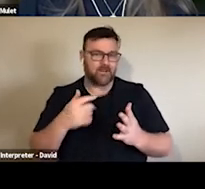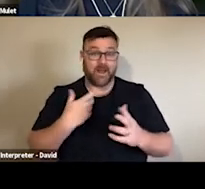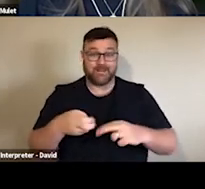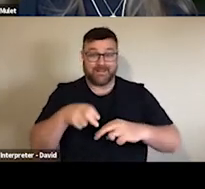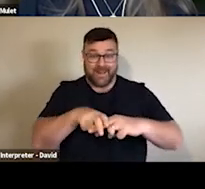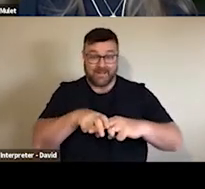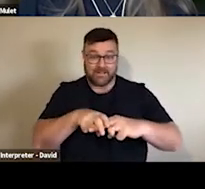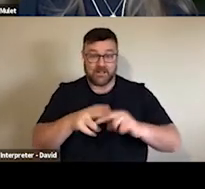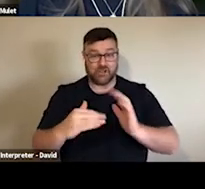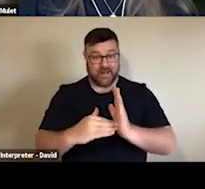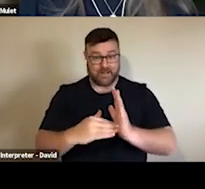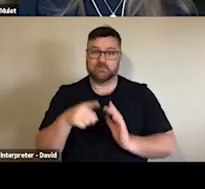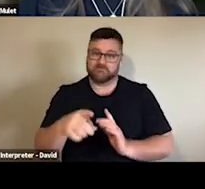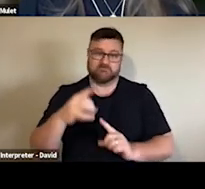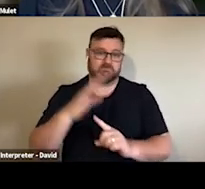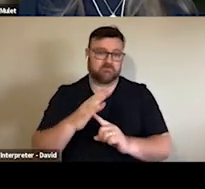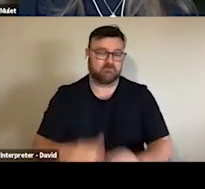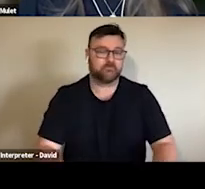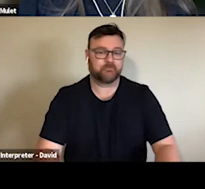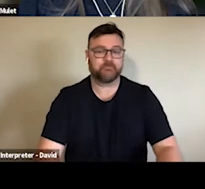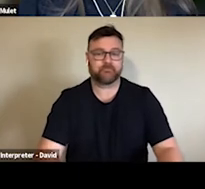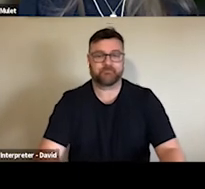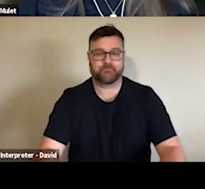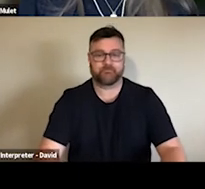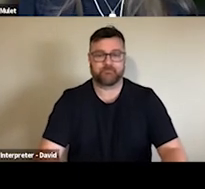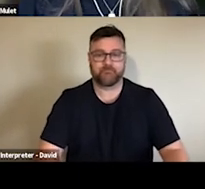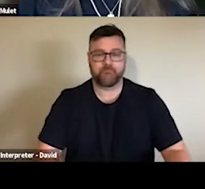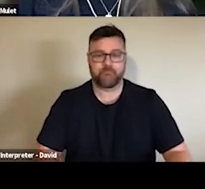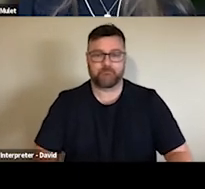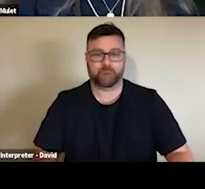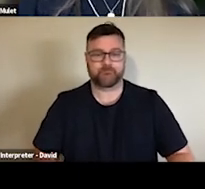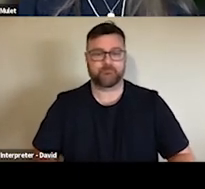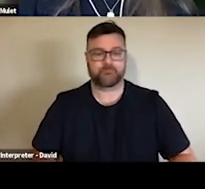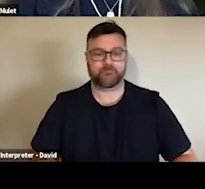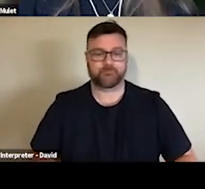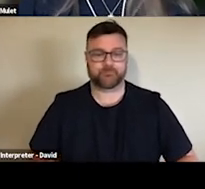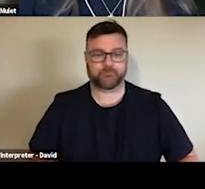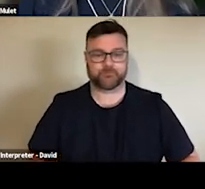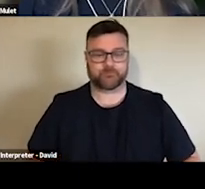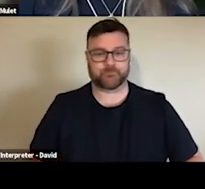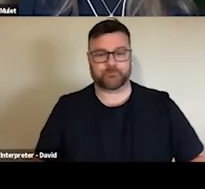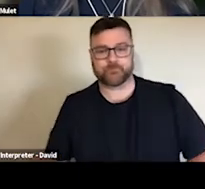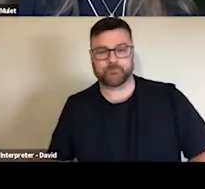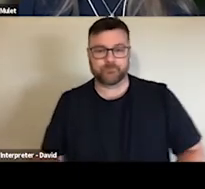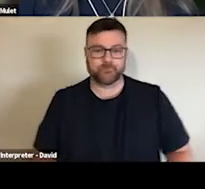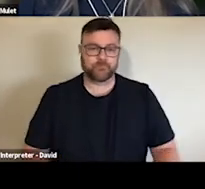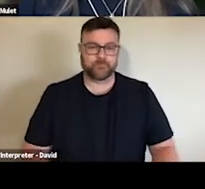At this point most adults who want to be vaccinated have had the chance to be vaccinated, but